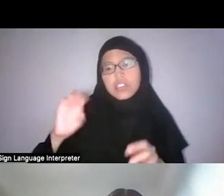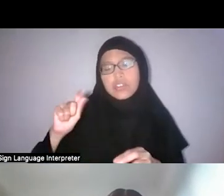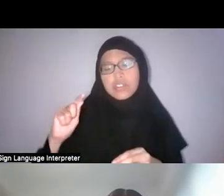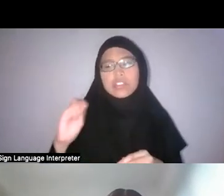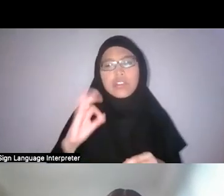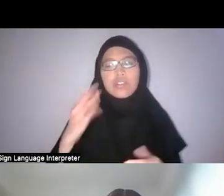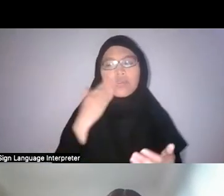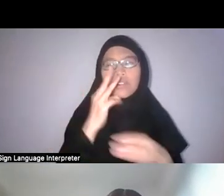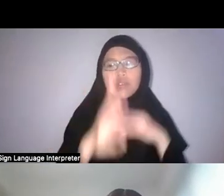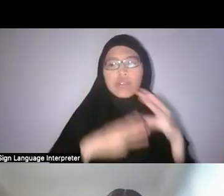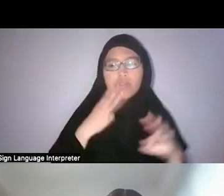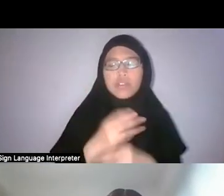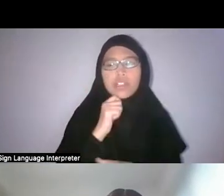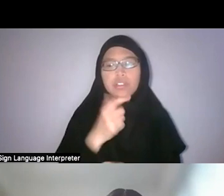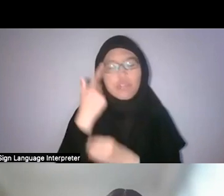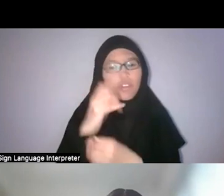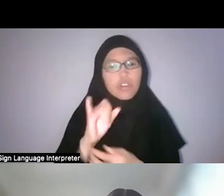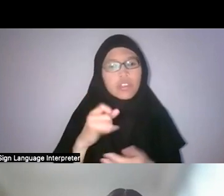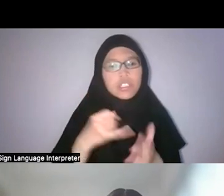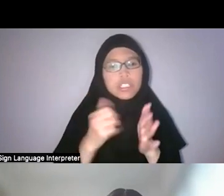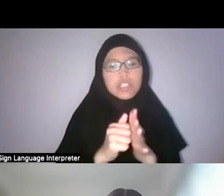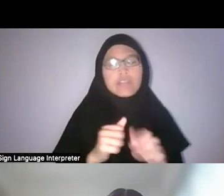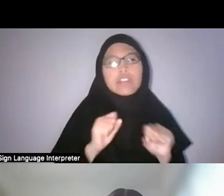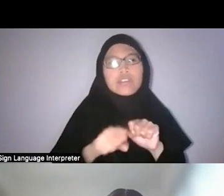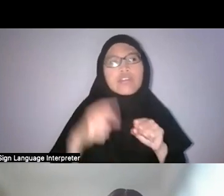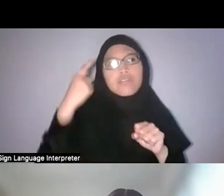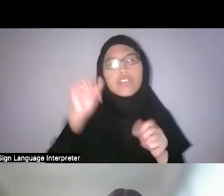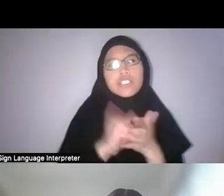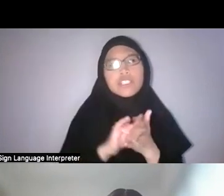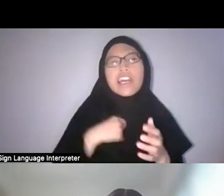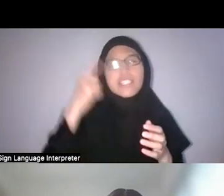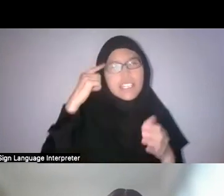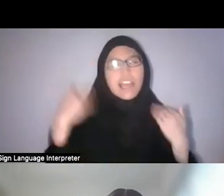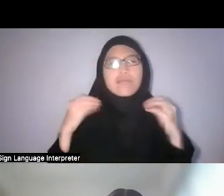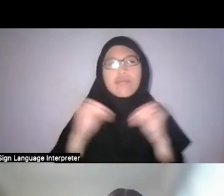So, in that respect, I think there is a more of a public shift